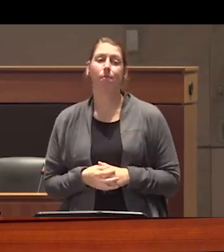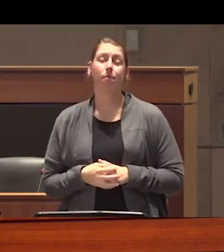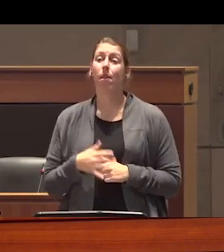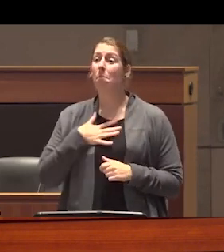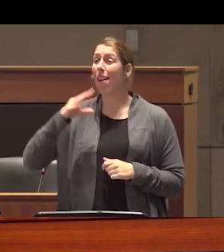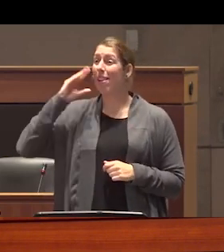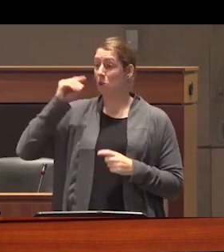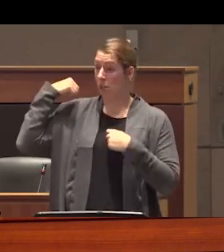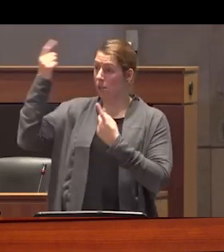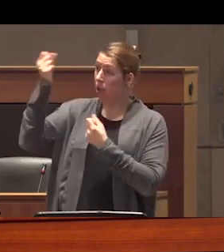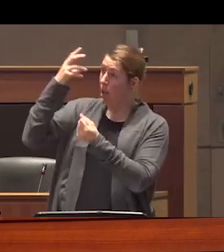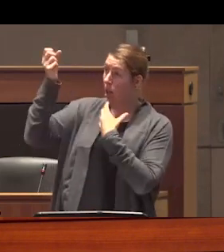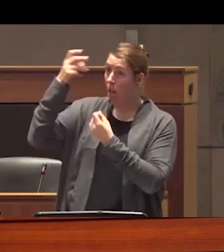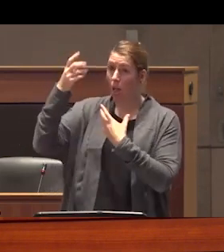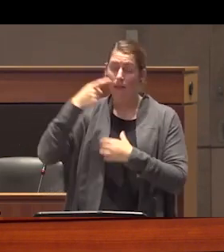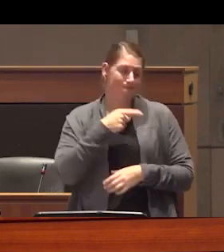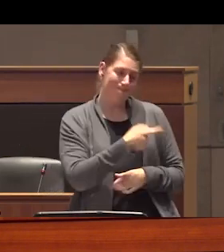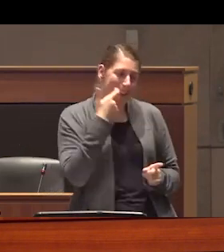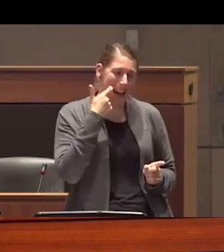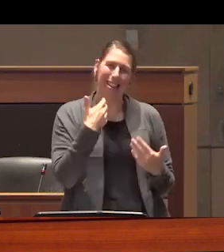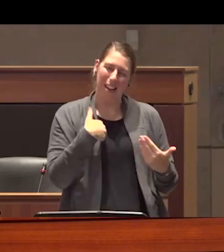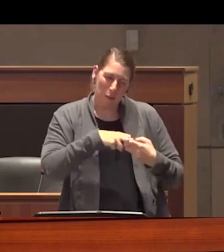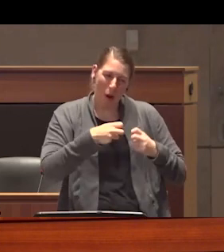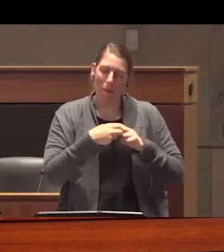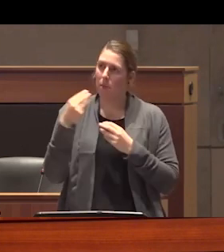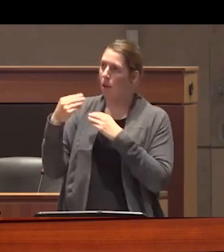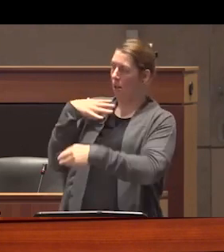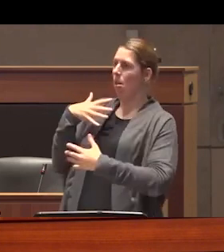being told over and over that you are an addict molds your subjectivity and you begin to think